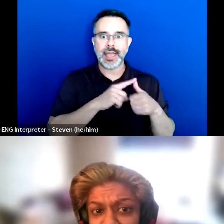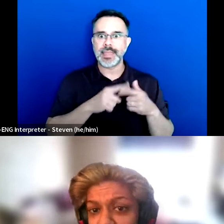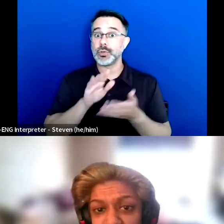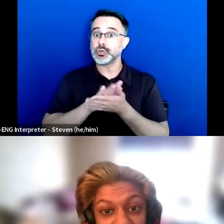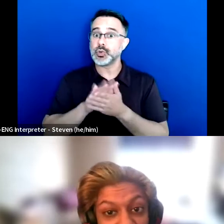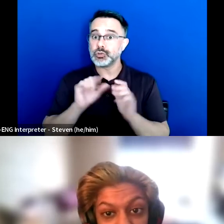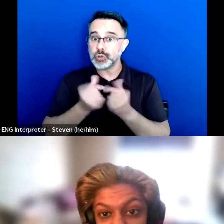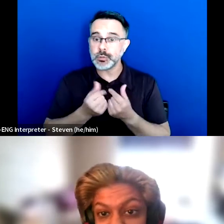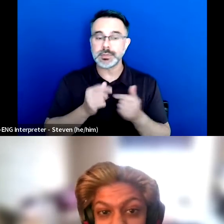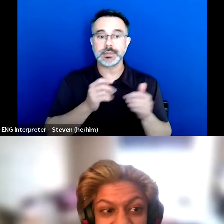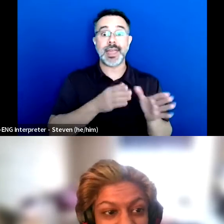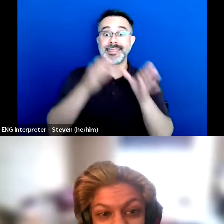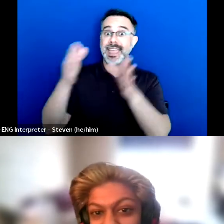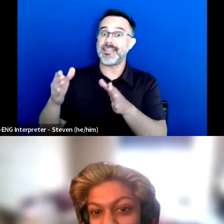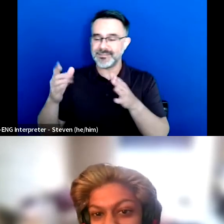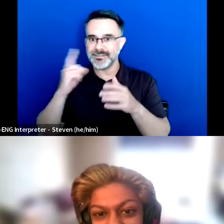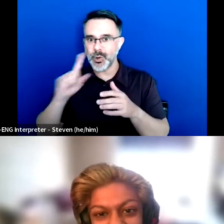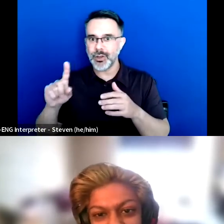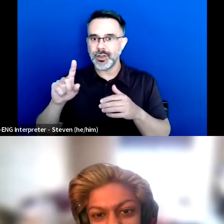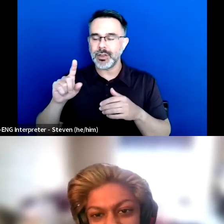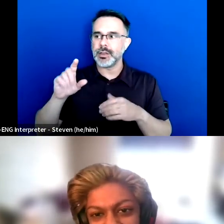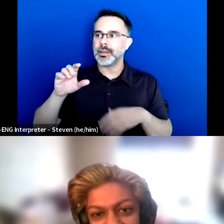And now we've done them for CBC, for Deloitte.